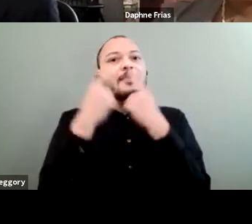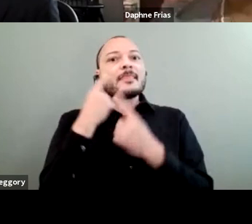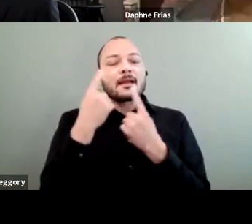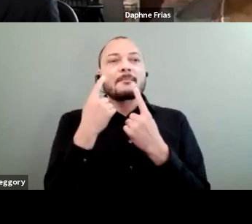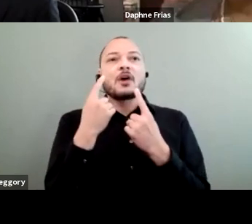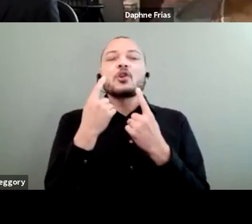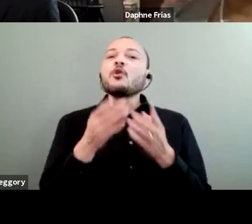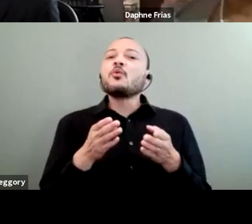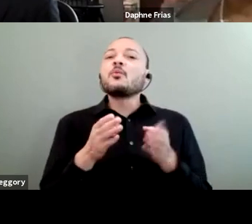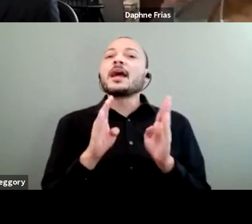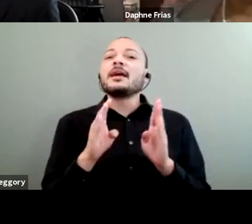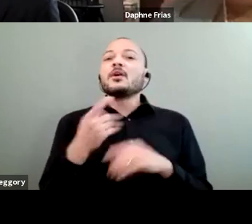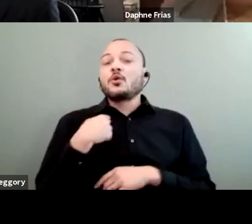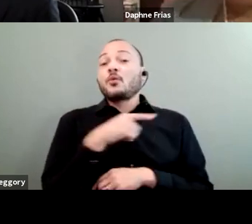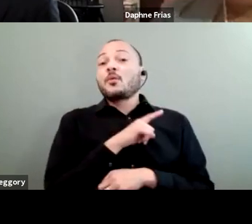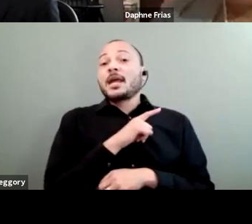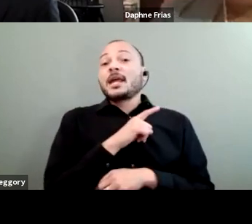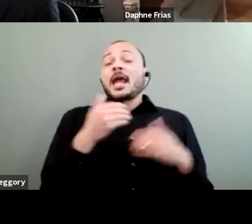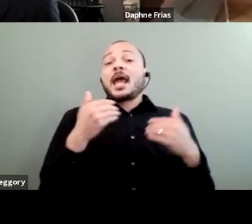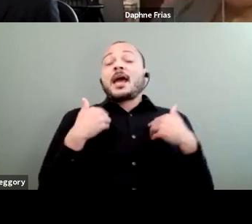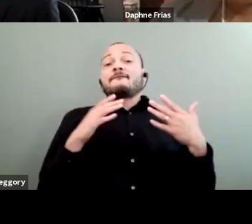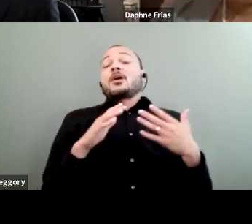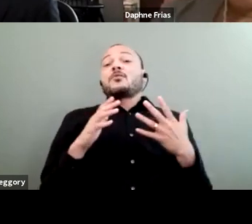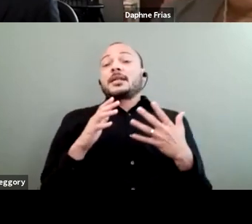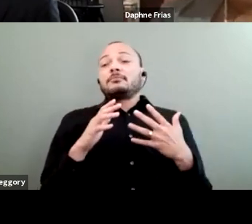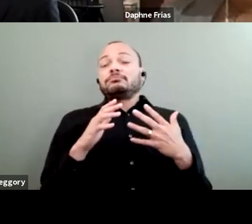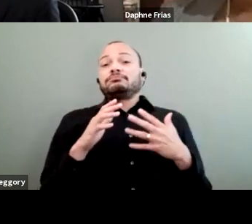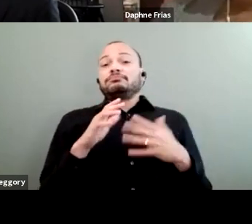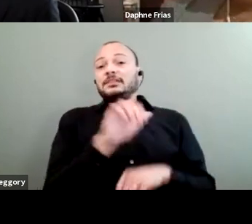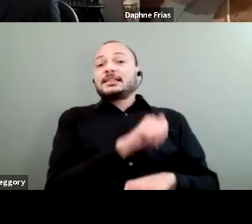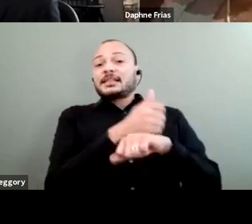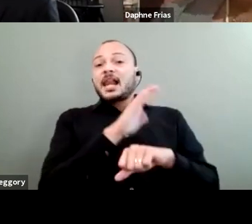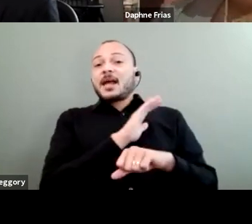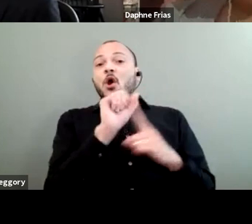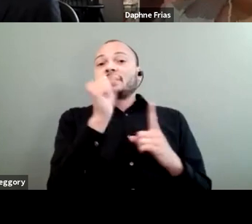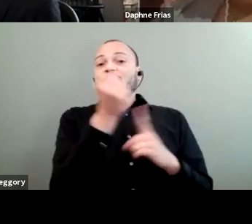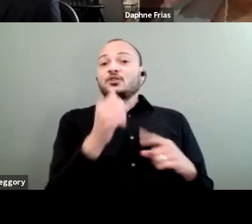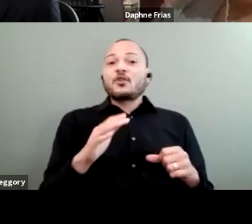that we have conditioned our society from fully in-person to virtual, and now a hybrid model.